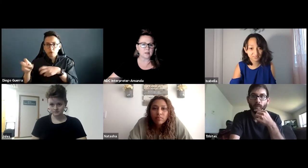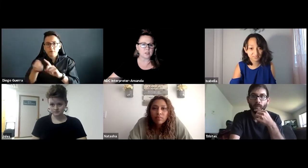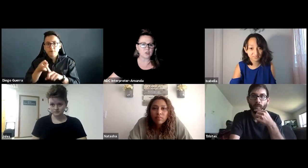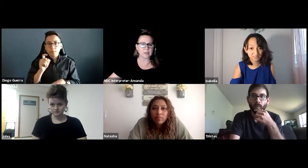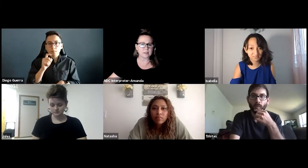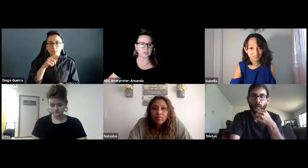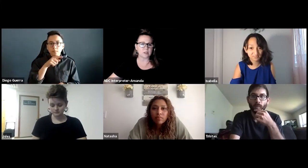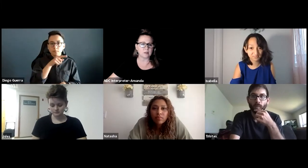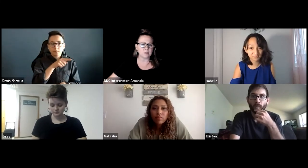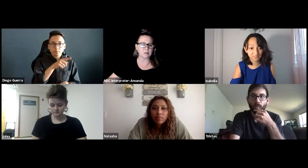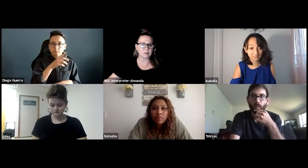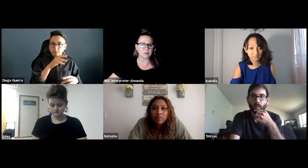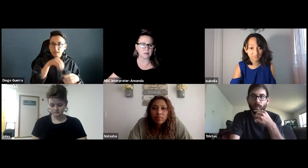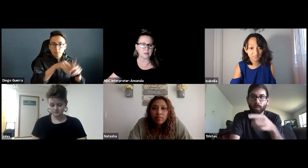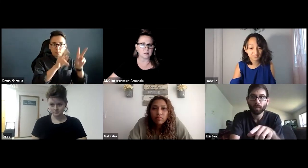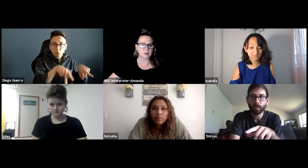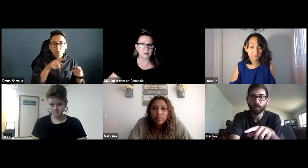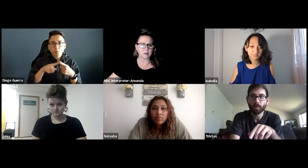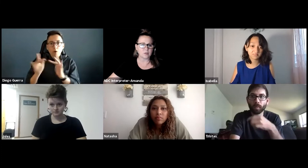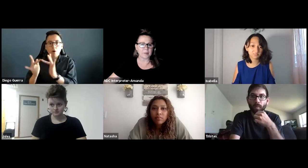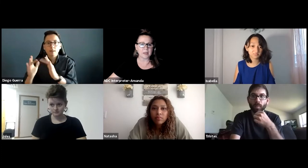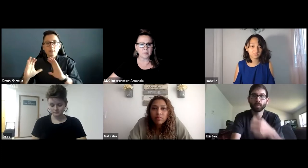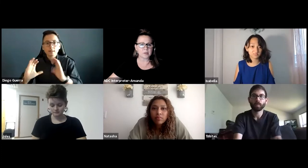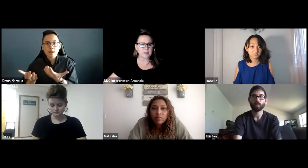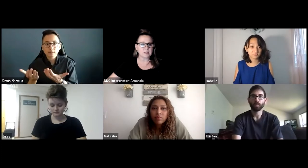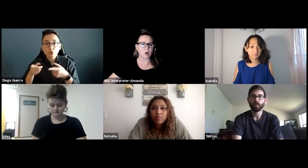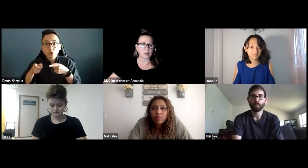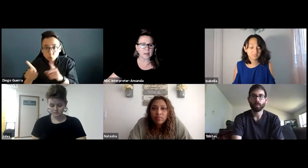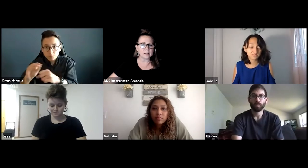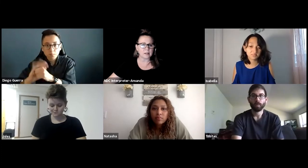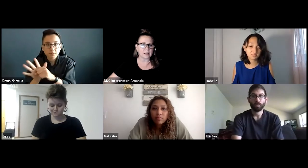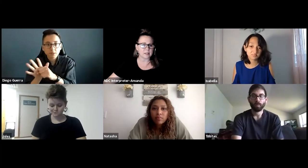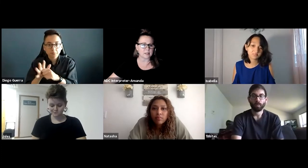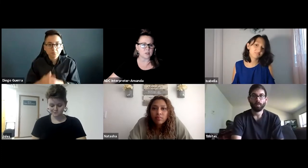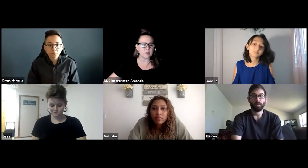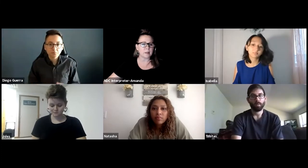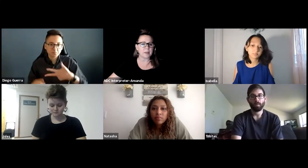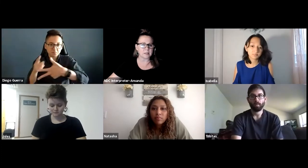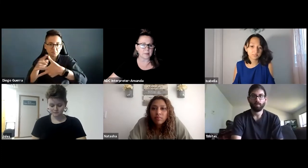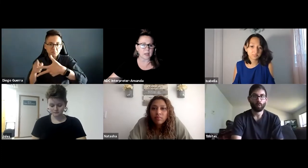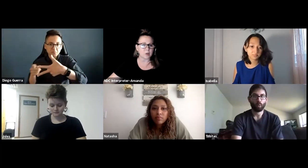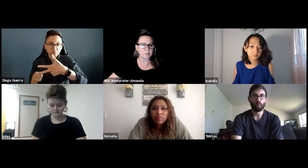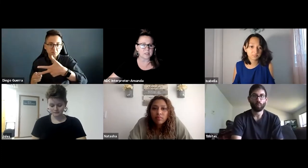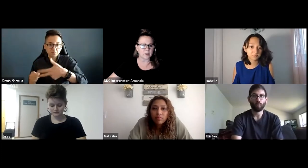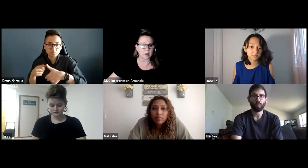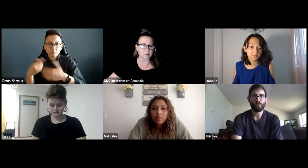from in-person to online classes during the pandemic at your specific college?